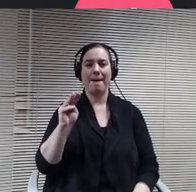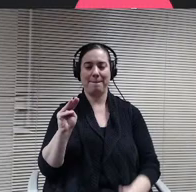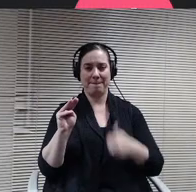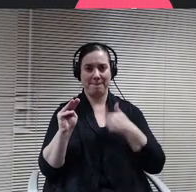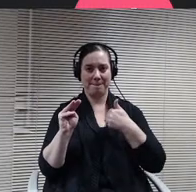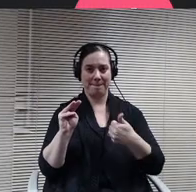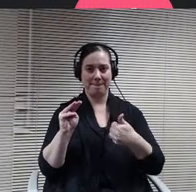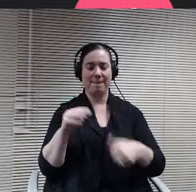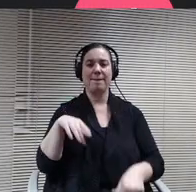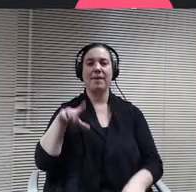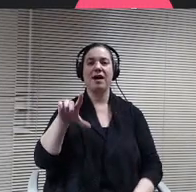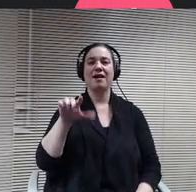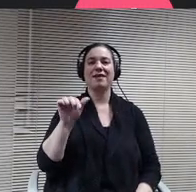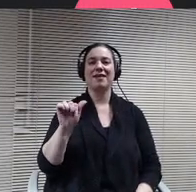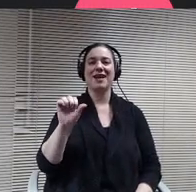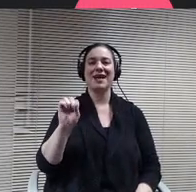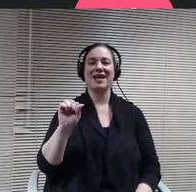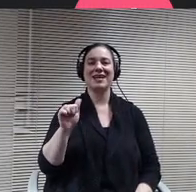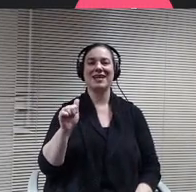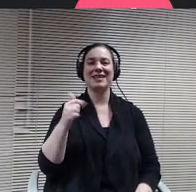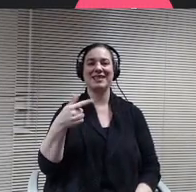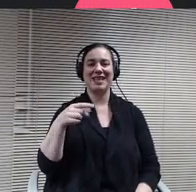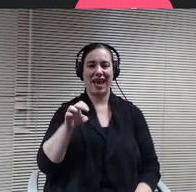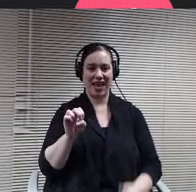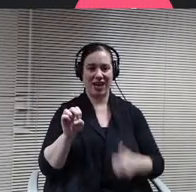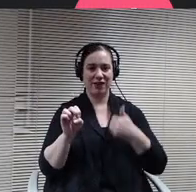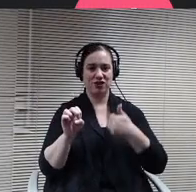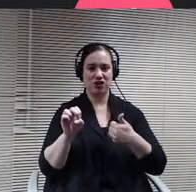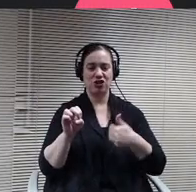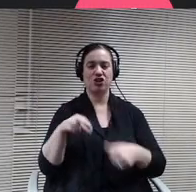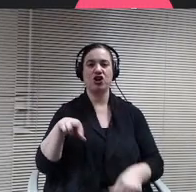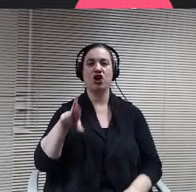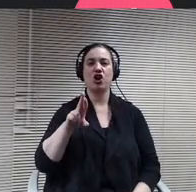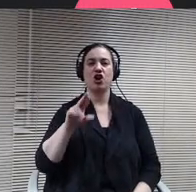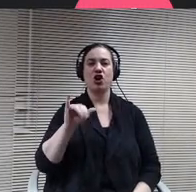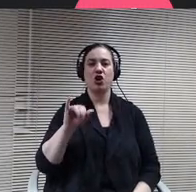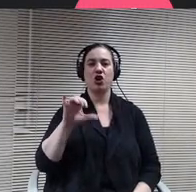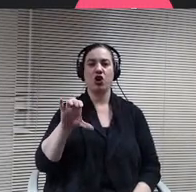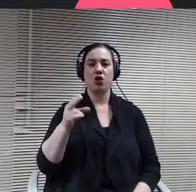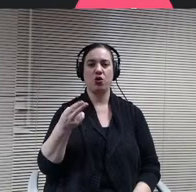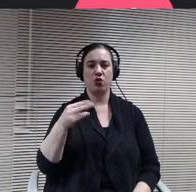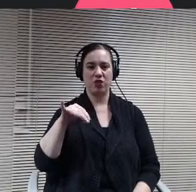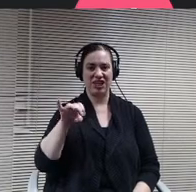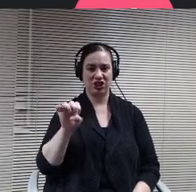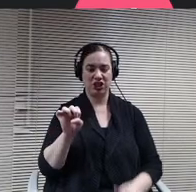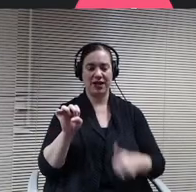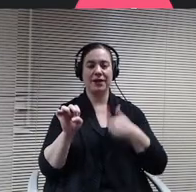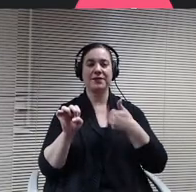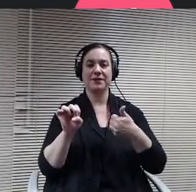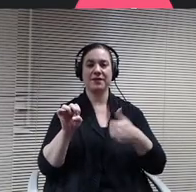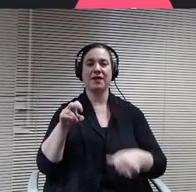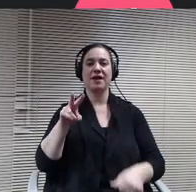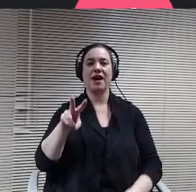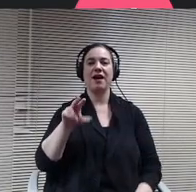High High Board member Vitaly I board member Wagner.